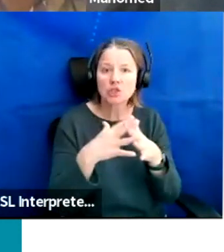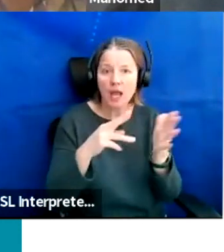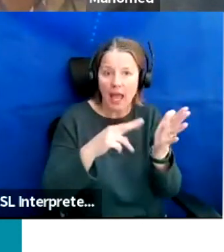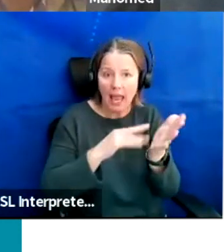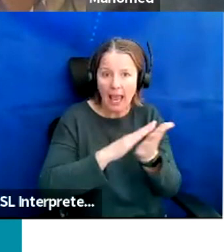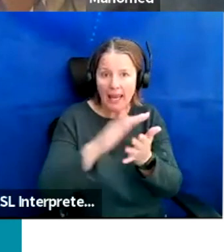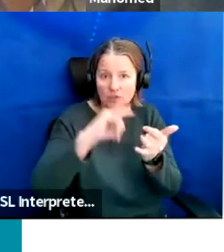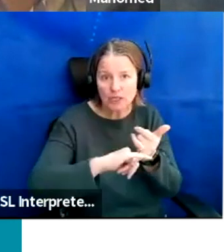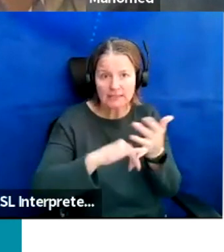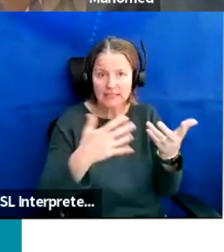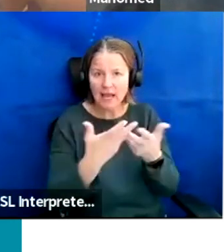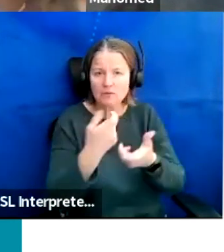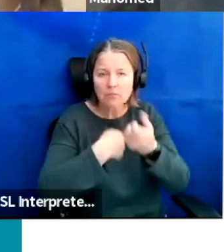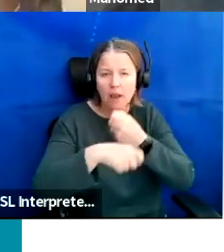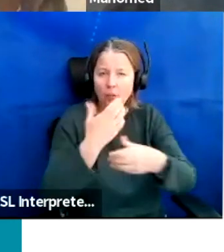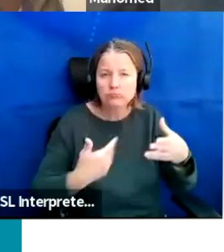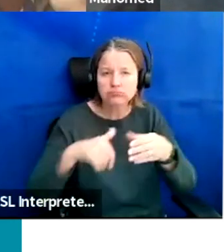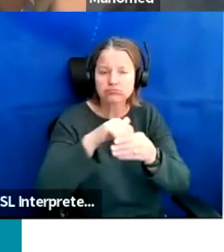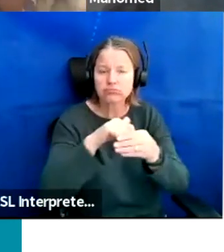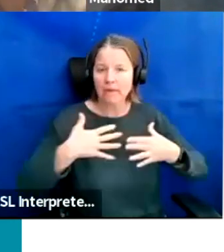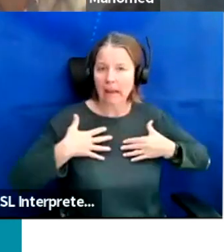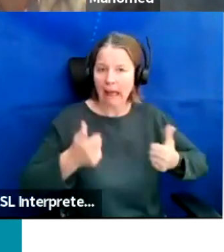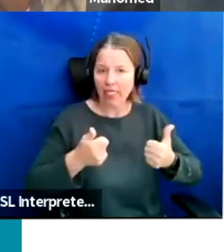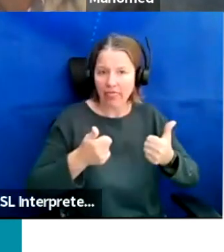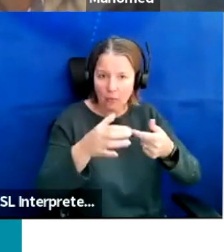into the healthcare sector and you can watch that back on the Evenbreak website.